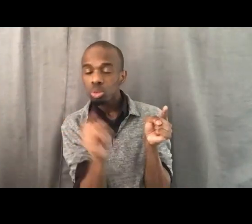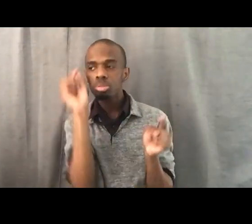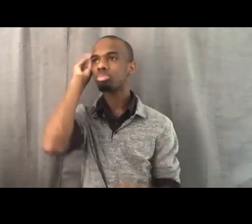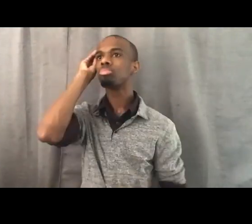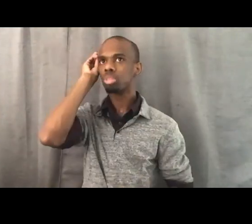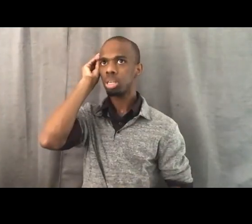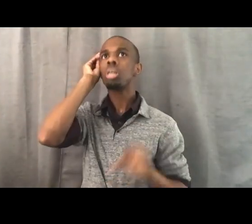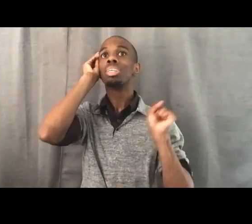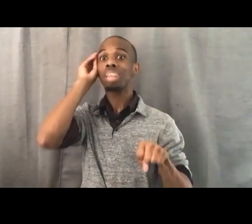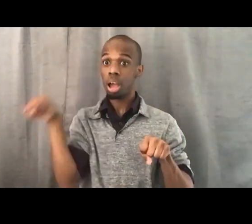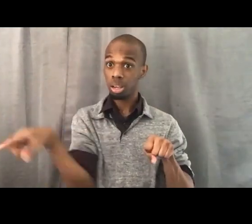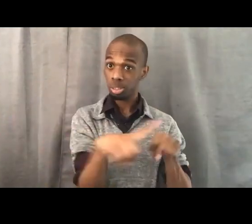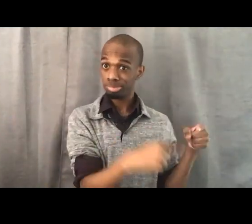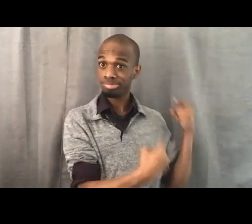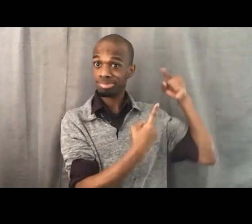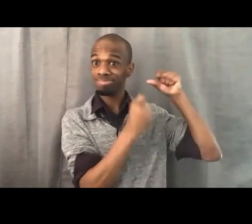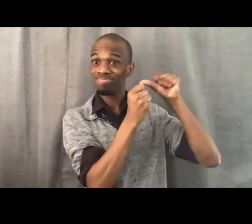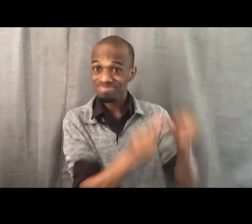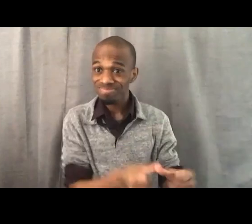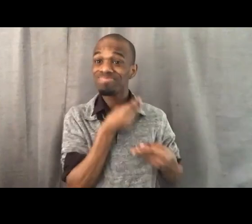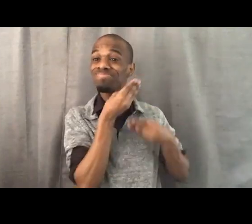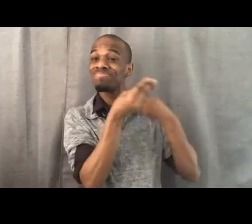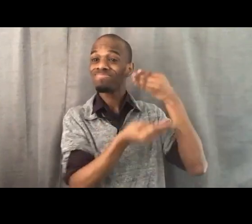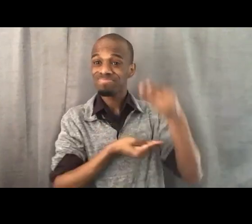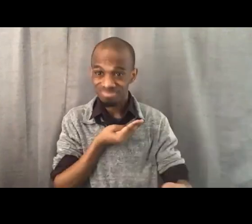the struggle is never lost until you put it aside.